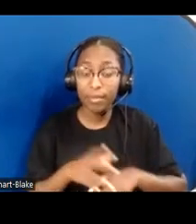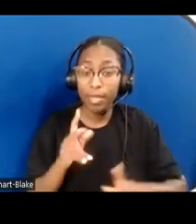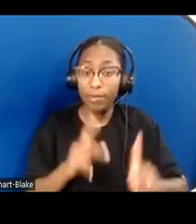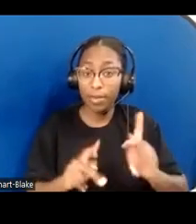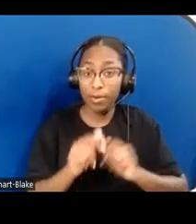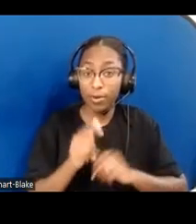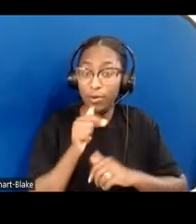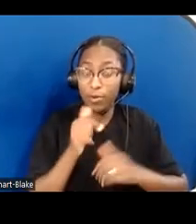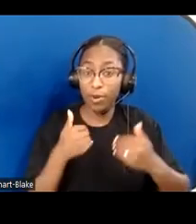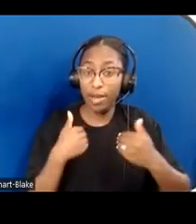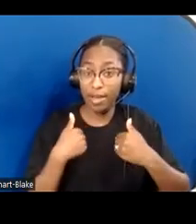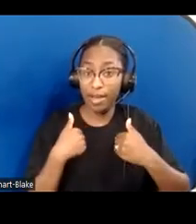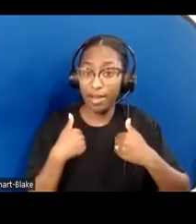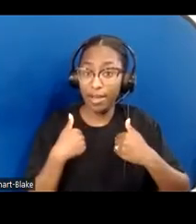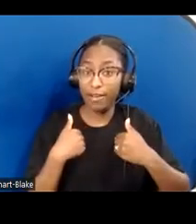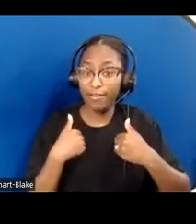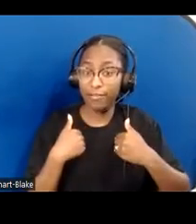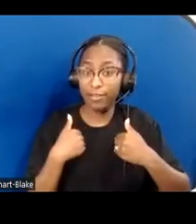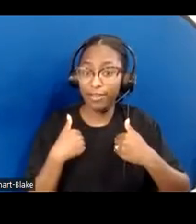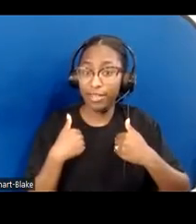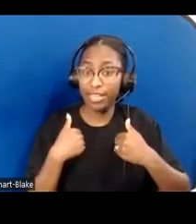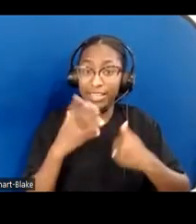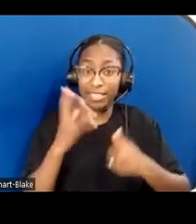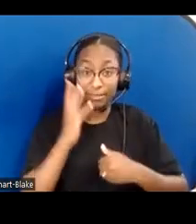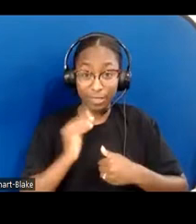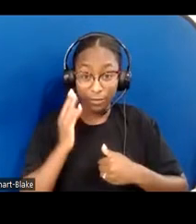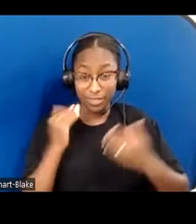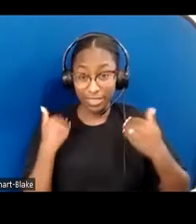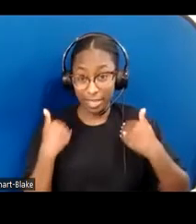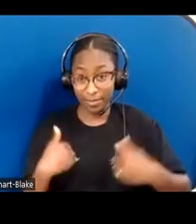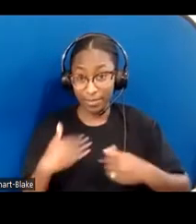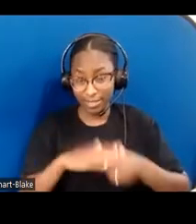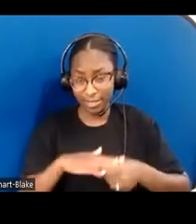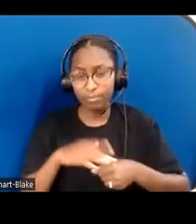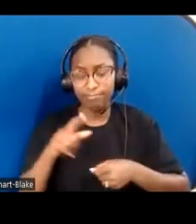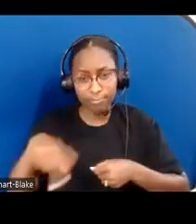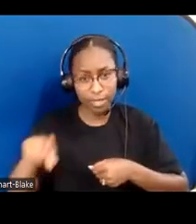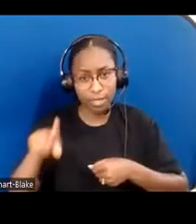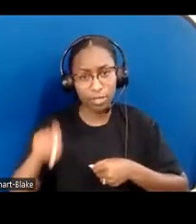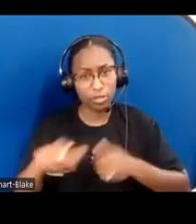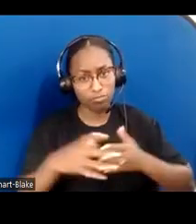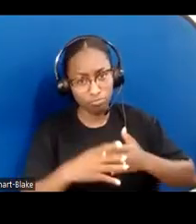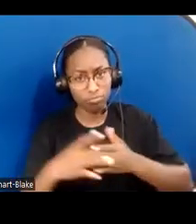to be the leaders in teaching us, instead of us taking charge. That we listen to their voices